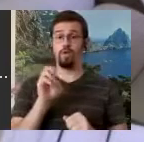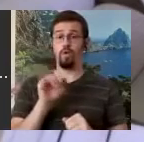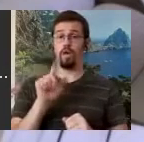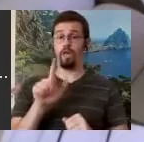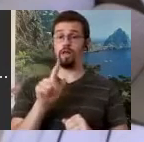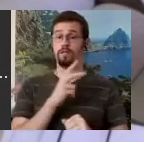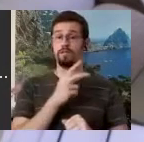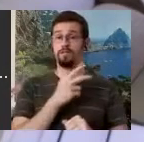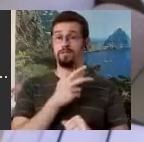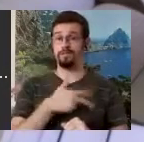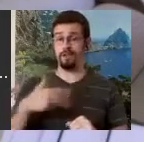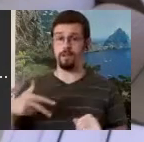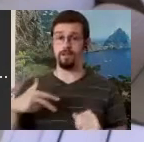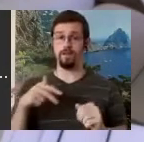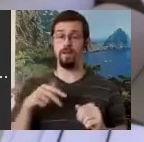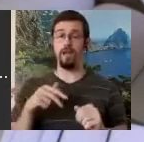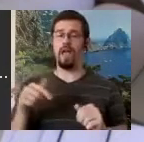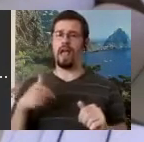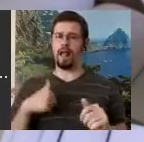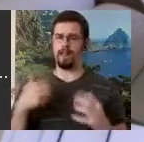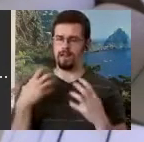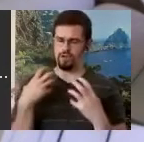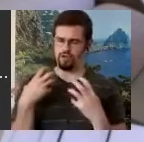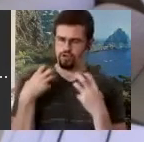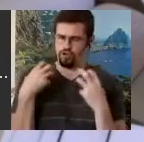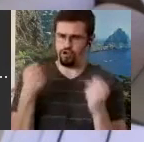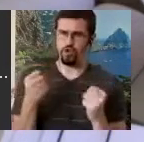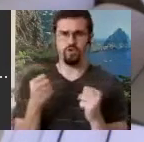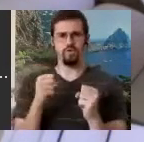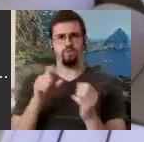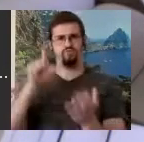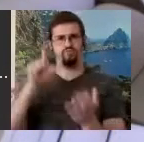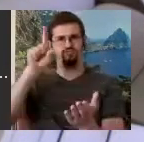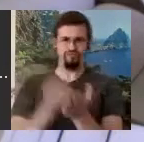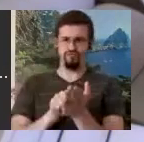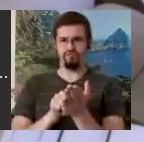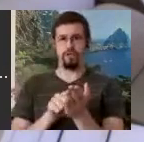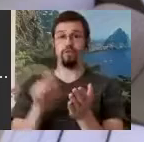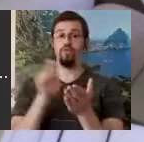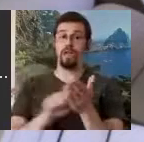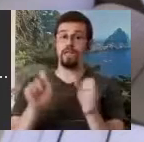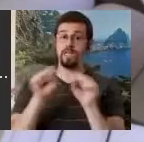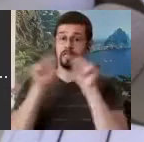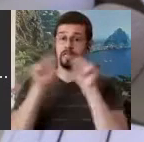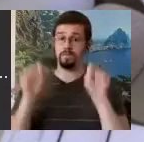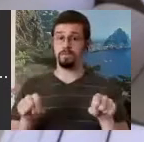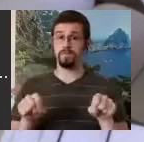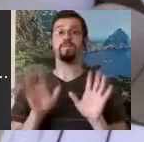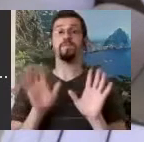to write up my writing system. Now, the one thing about this is that we